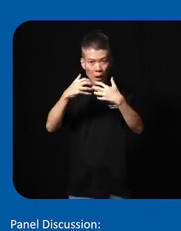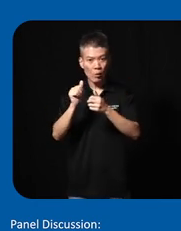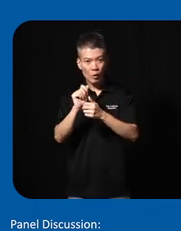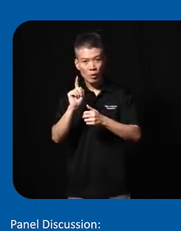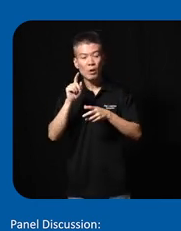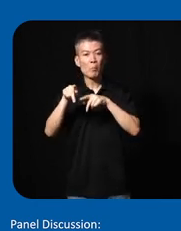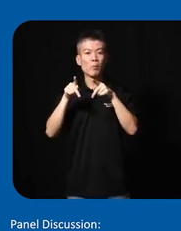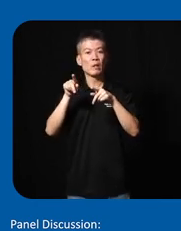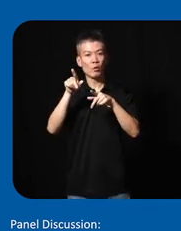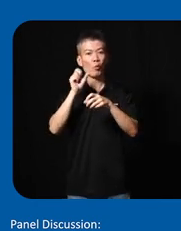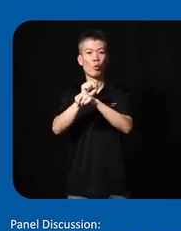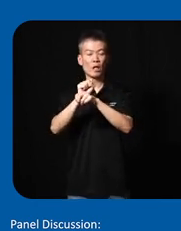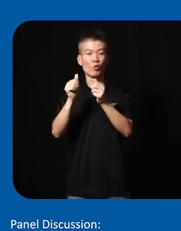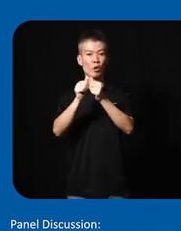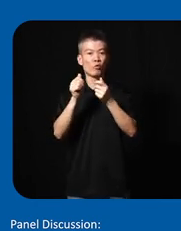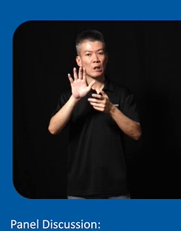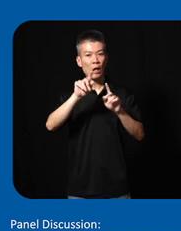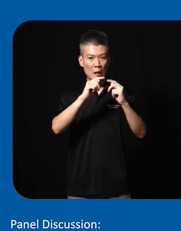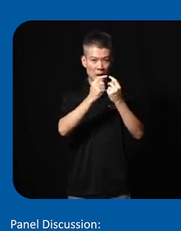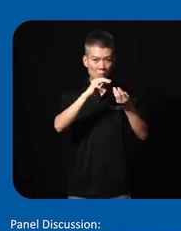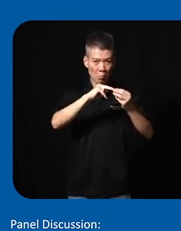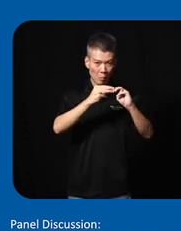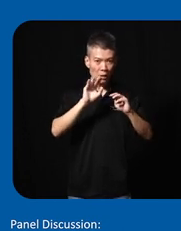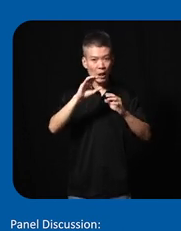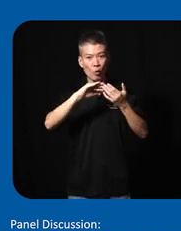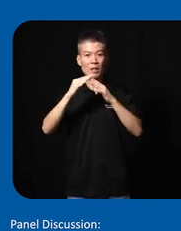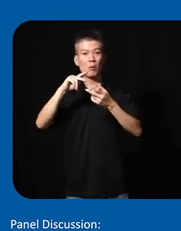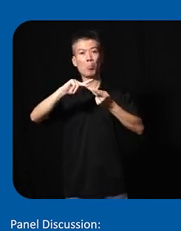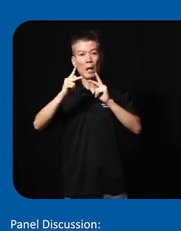the people that they were working with their teammates their Community Partners and even